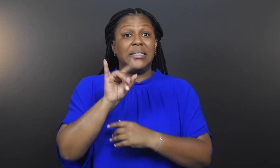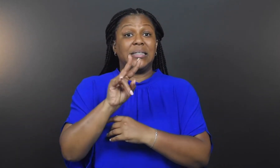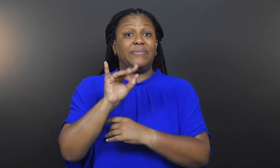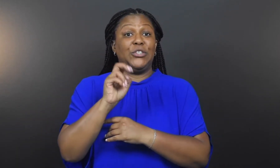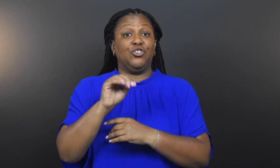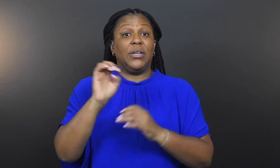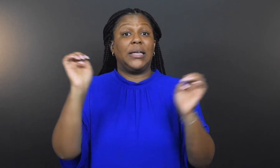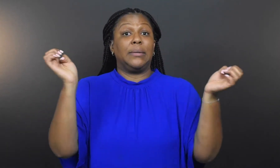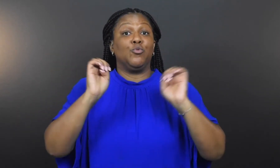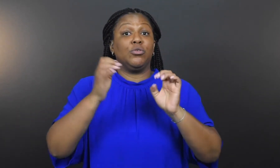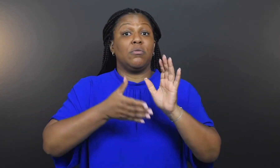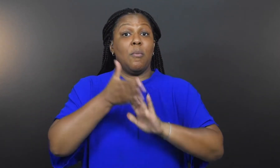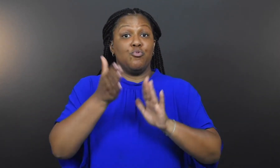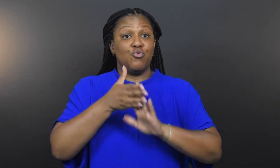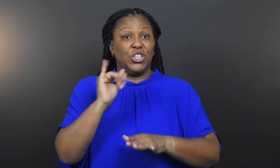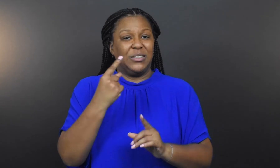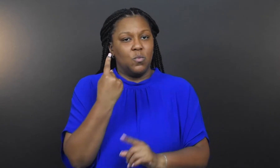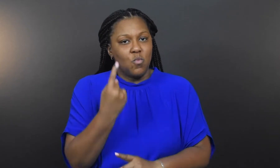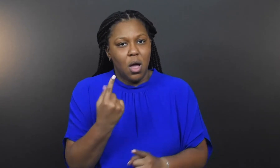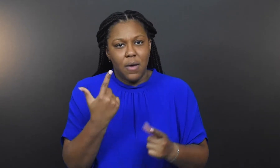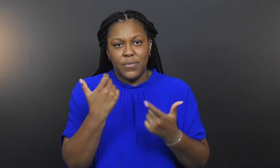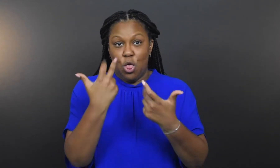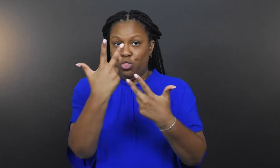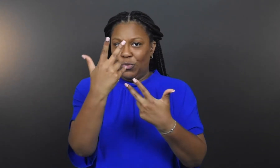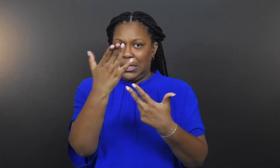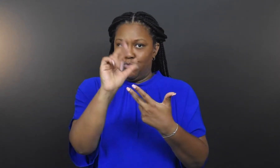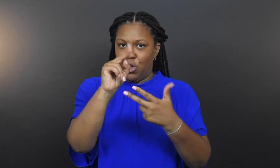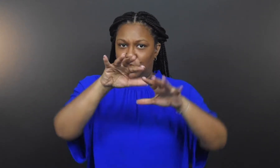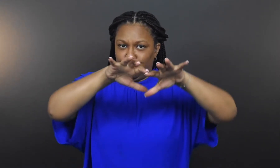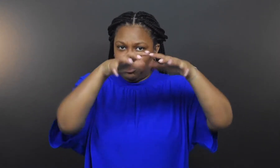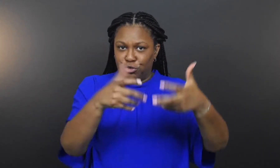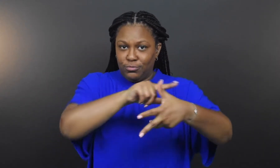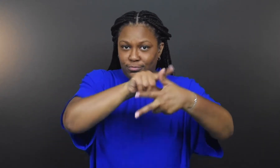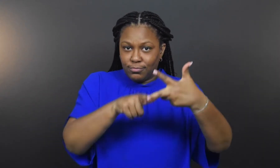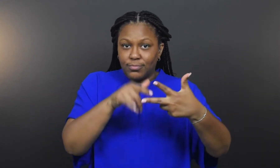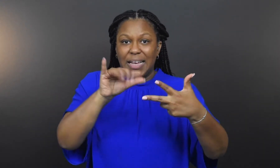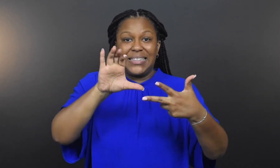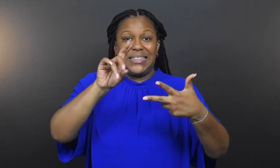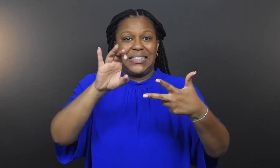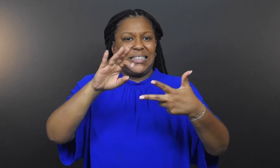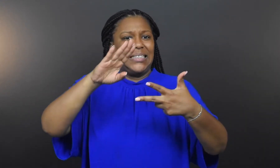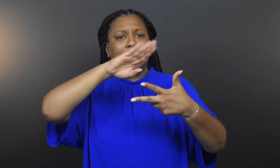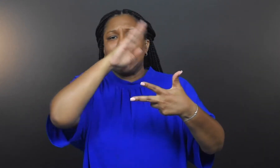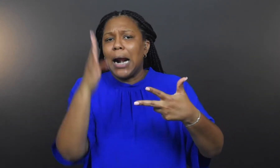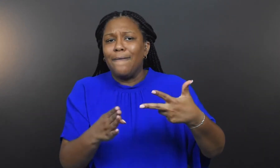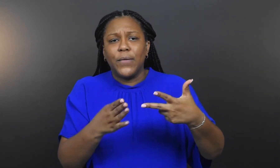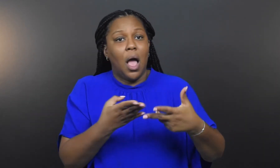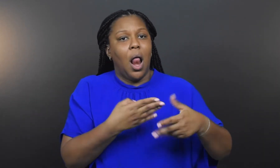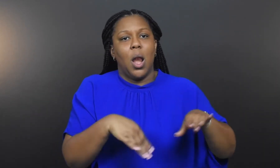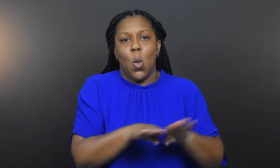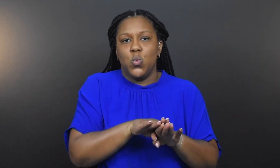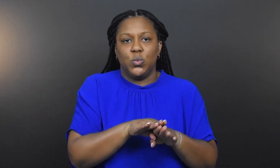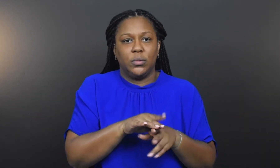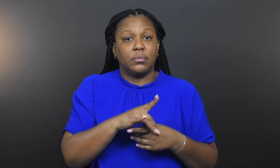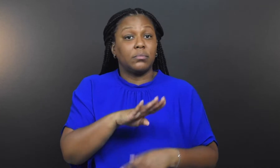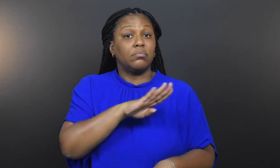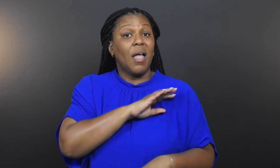The Division of Emergency Operations is one of three branches of the CDC that never closes.